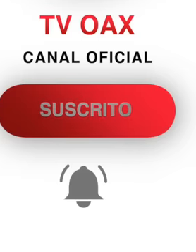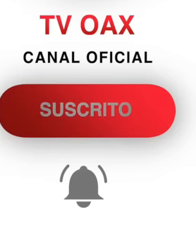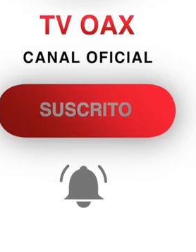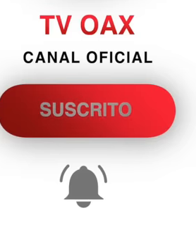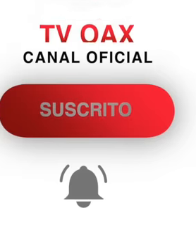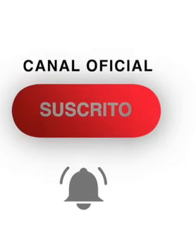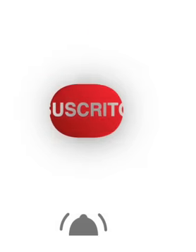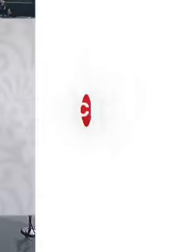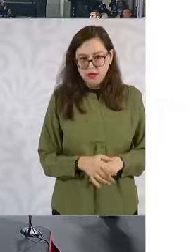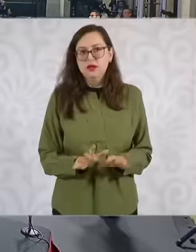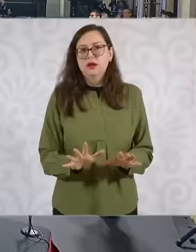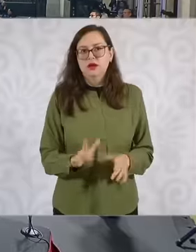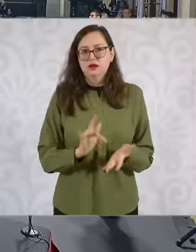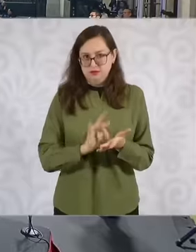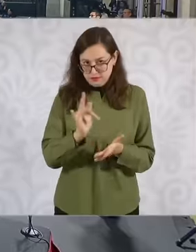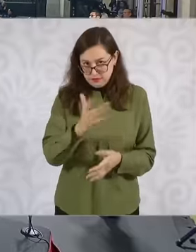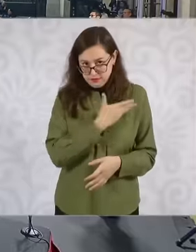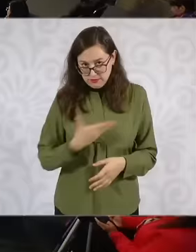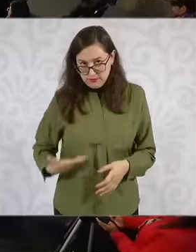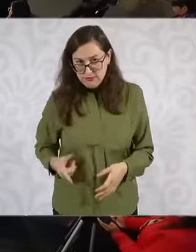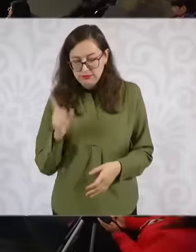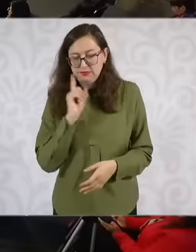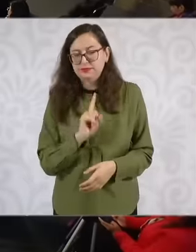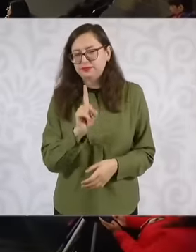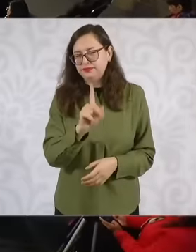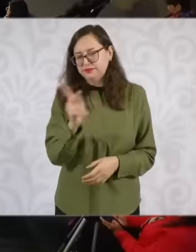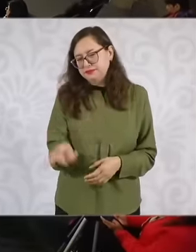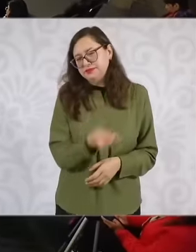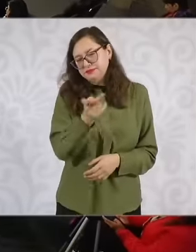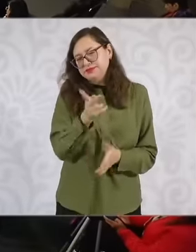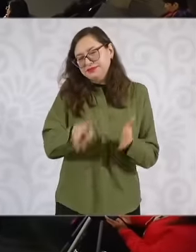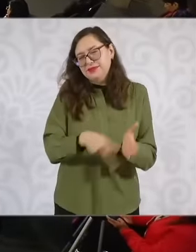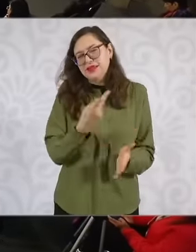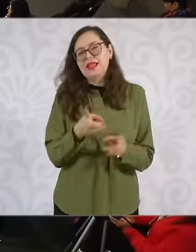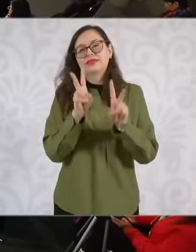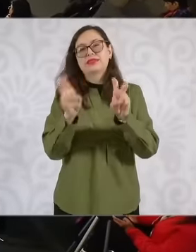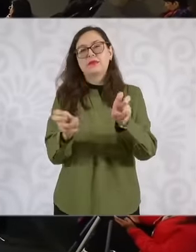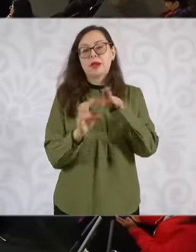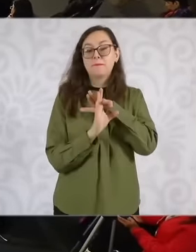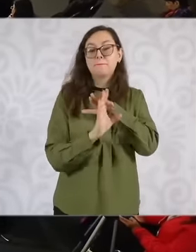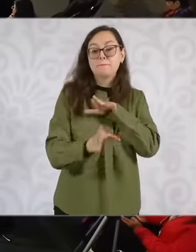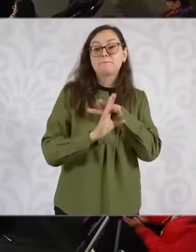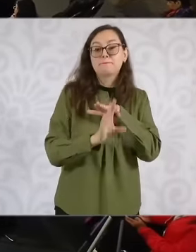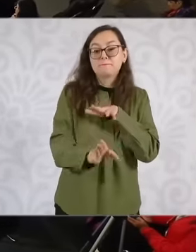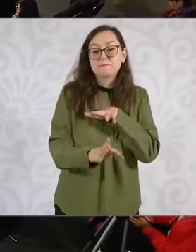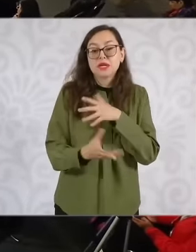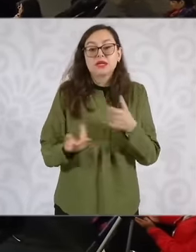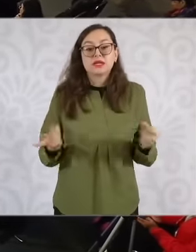you have already mentioned the answer. Many times what happens to them is according to everything